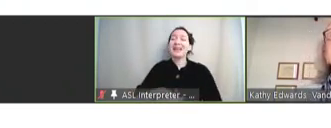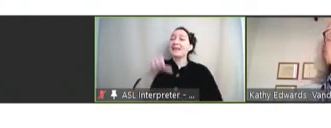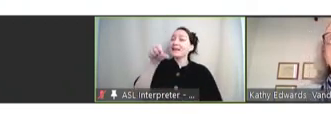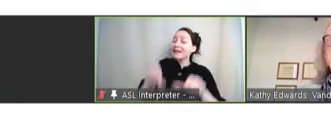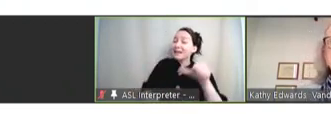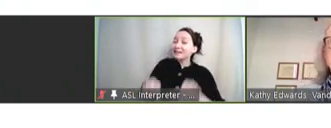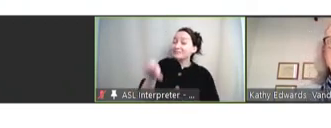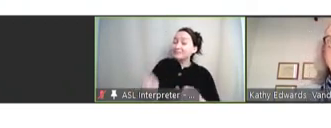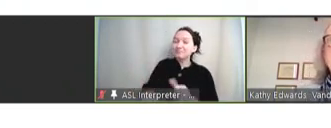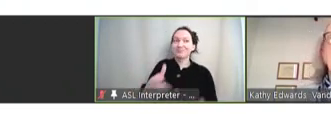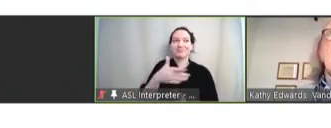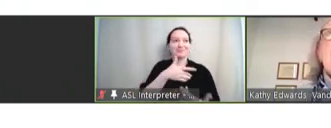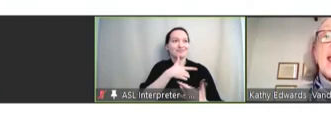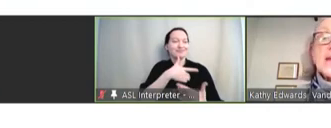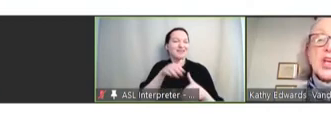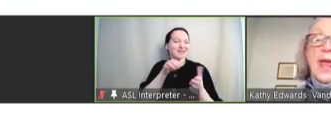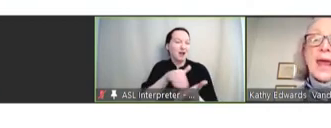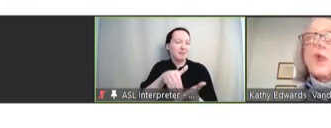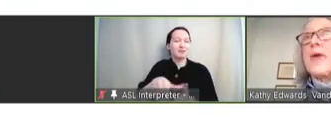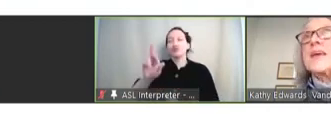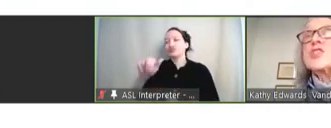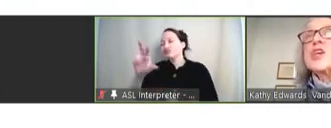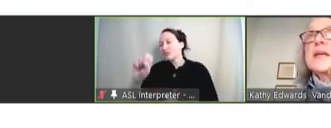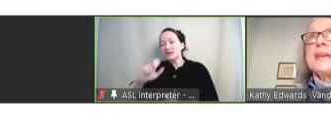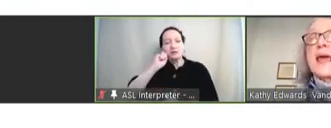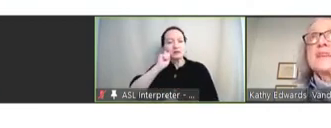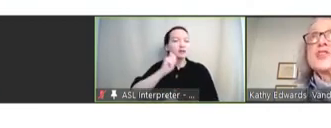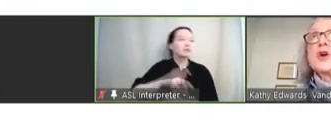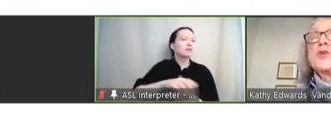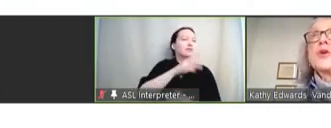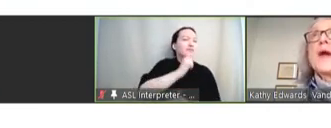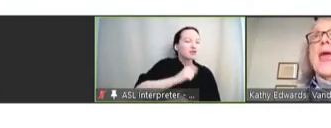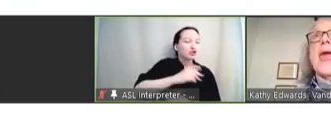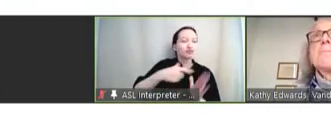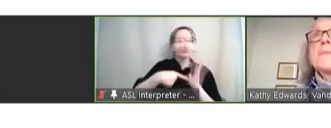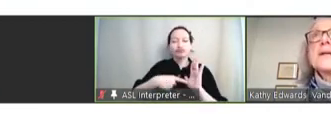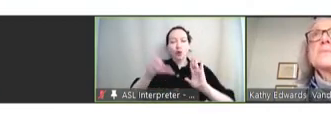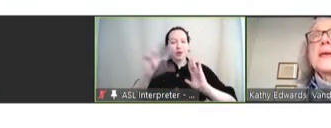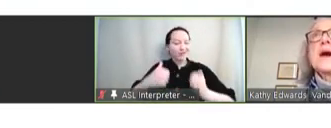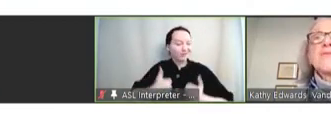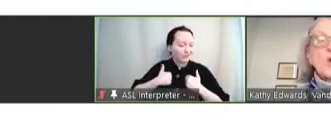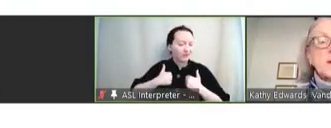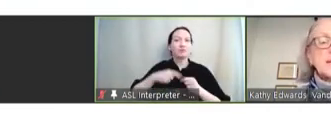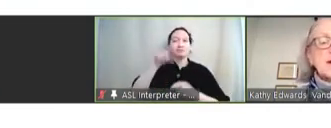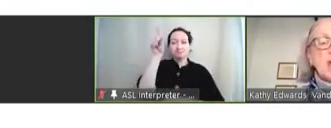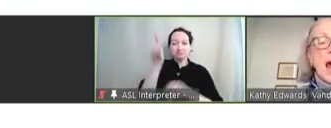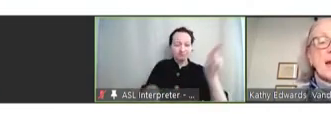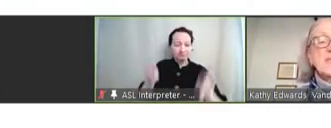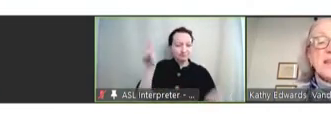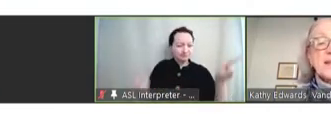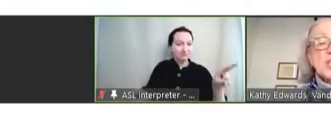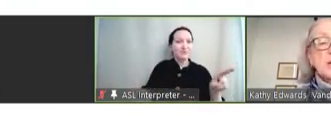varies by race, age, and location, as I have shown you, and must be a focus of a lot of attention.